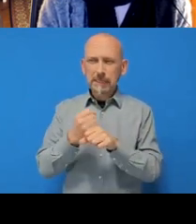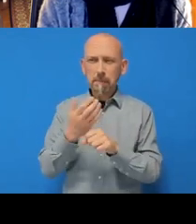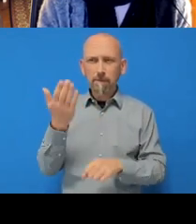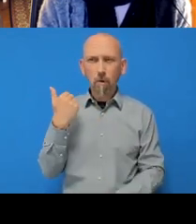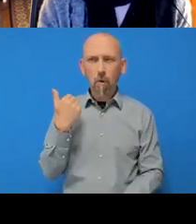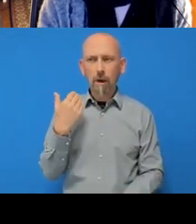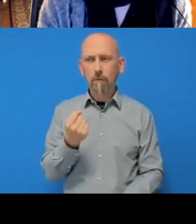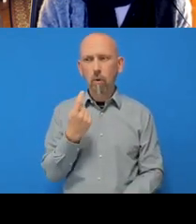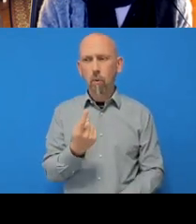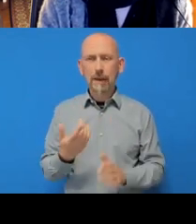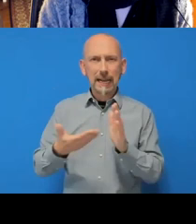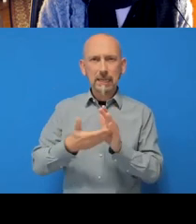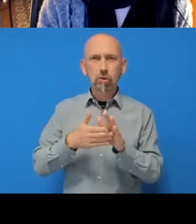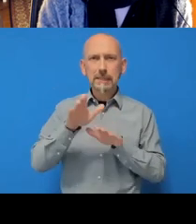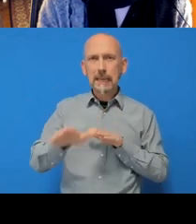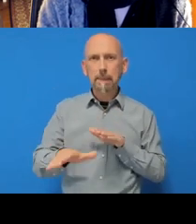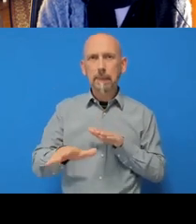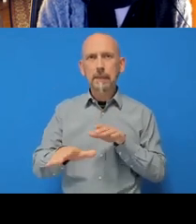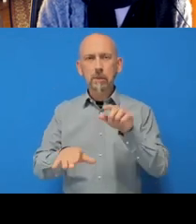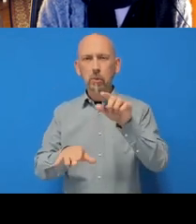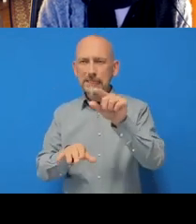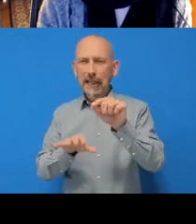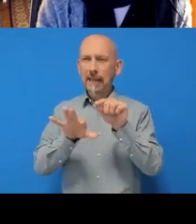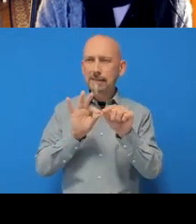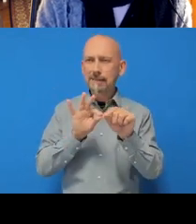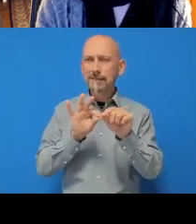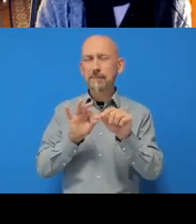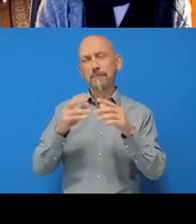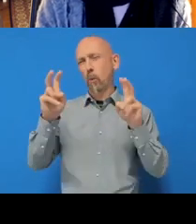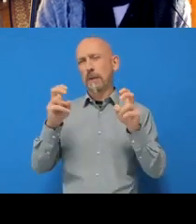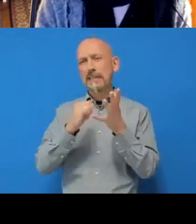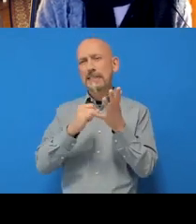we select them or ‘stage’ them that's called, more jargon!